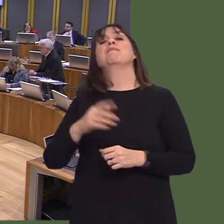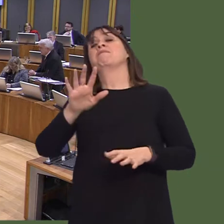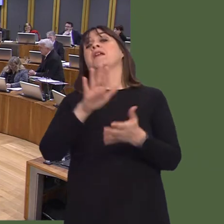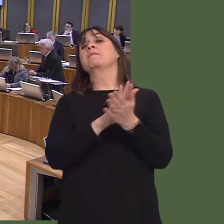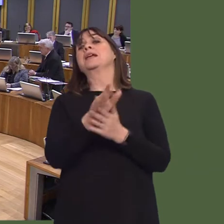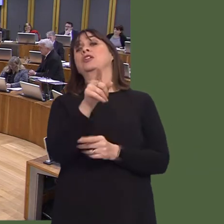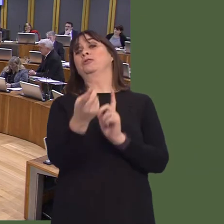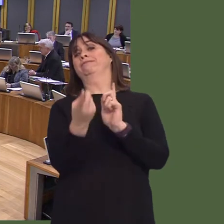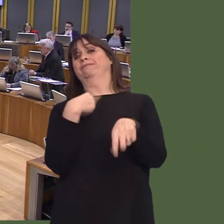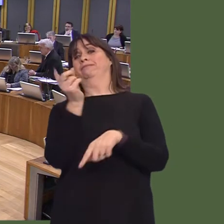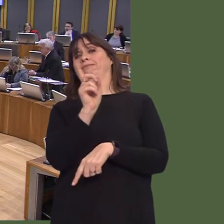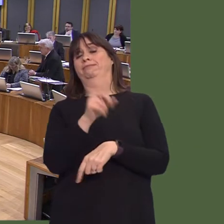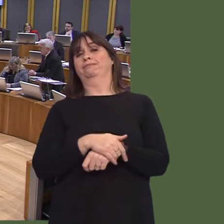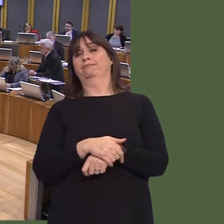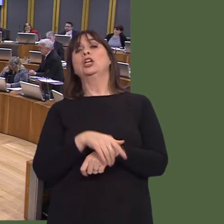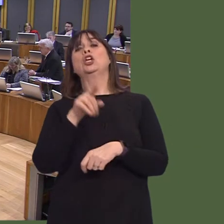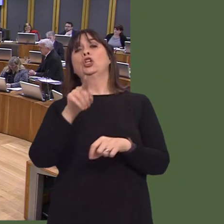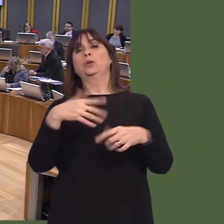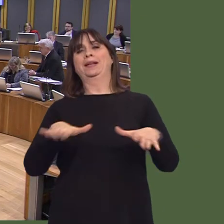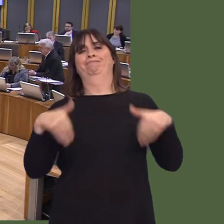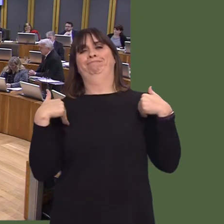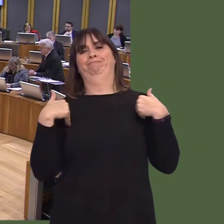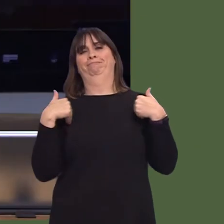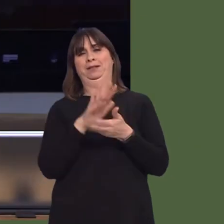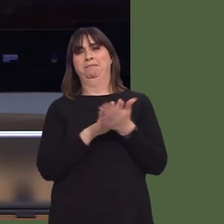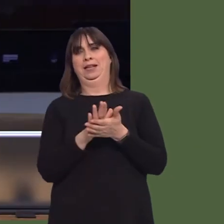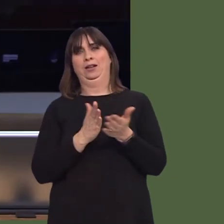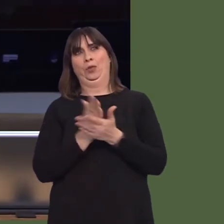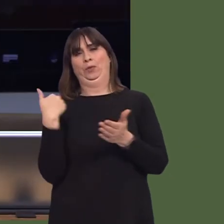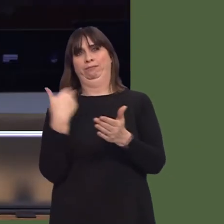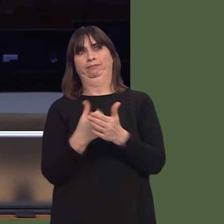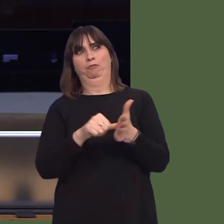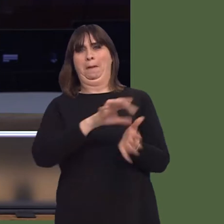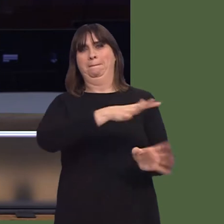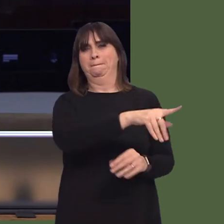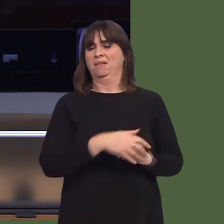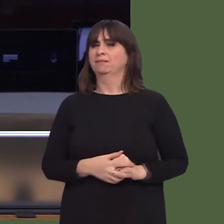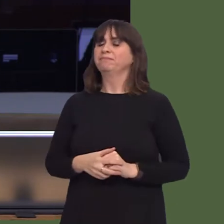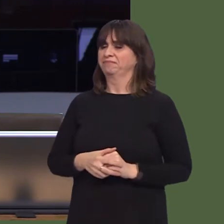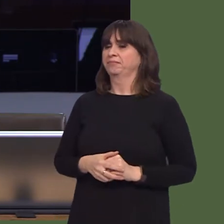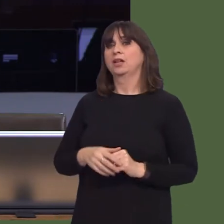Would the First Minister therefore agree to a review of the 2012 children and young people